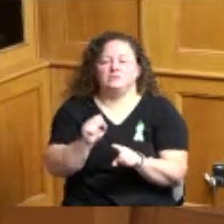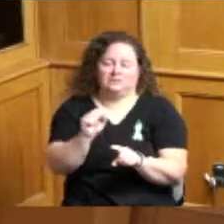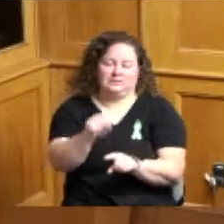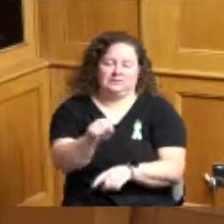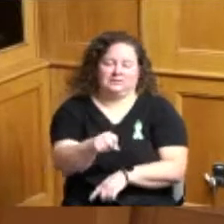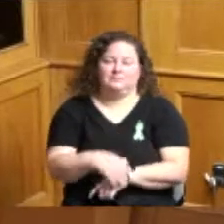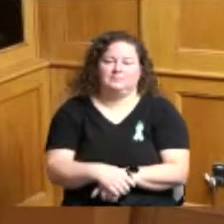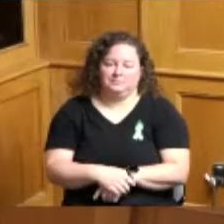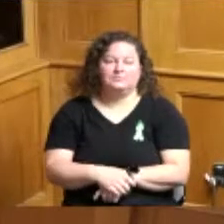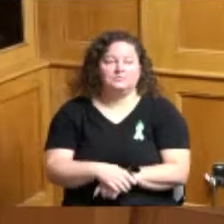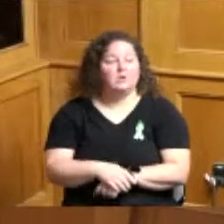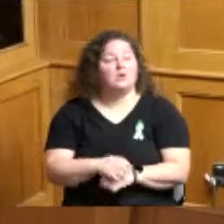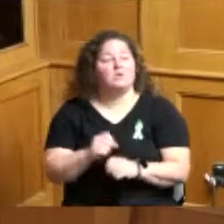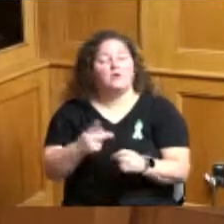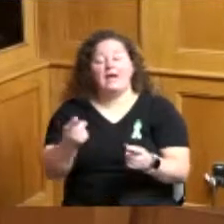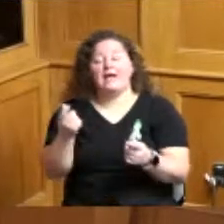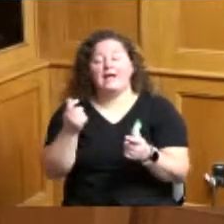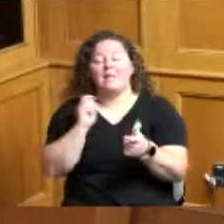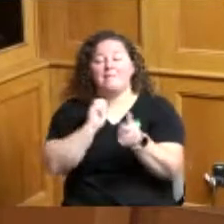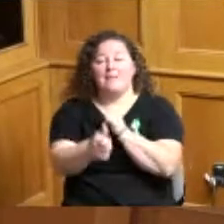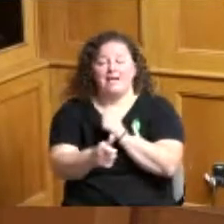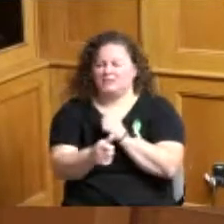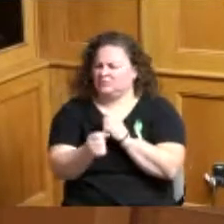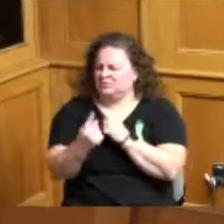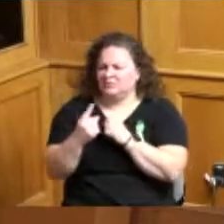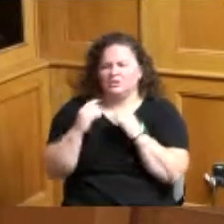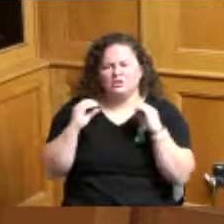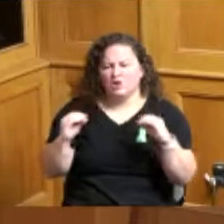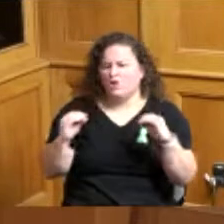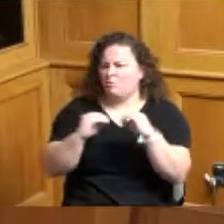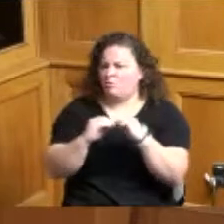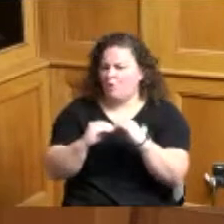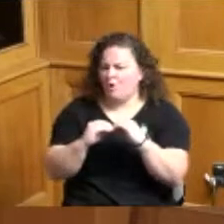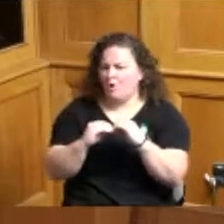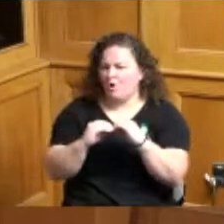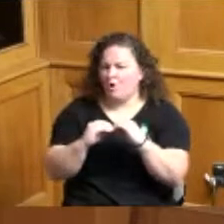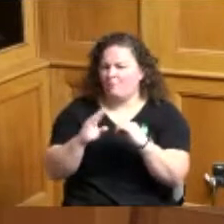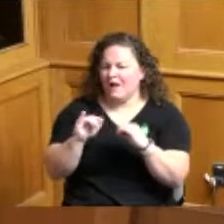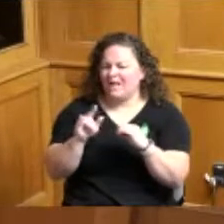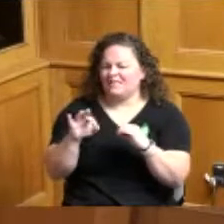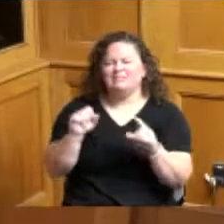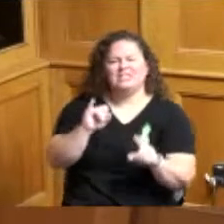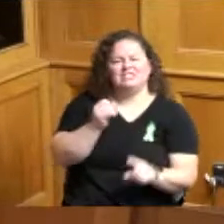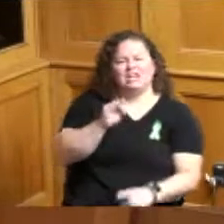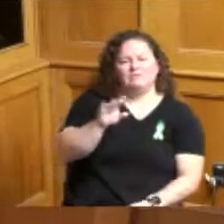Madam President no further by leaves but just one educational announcement if you I mentioned the